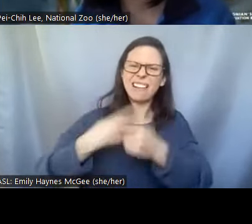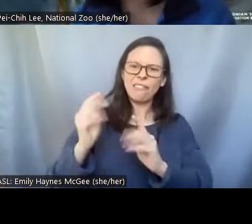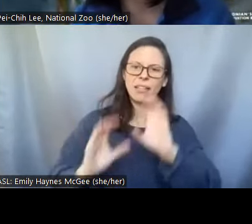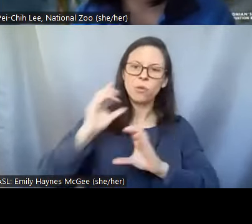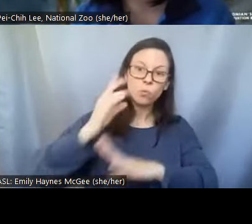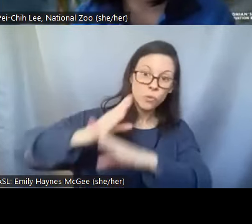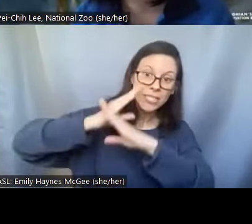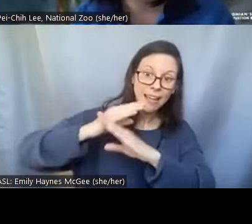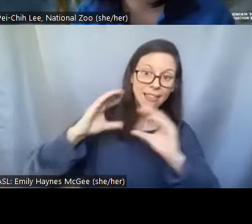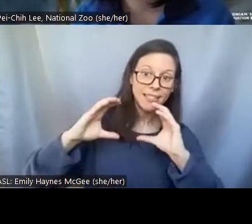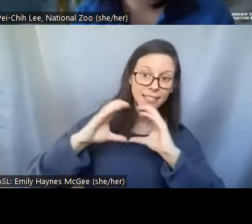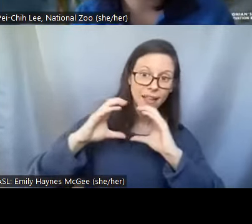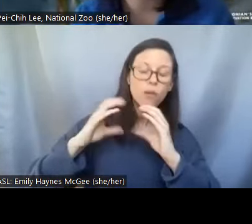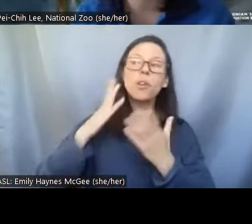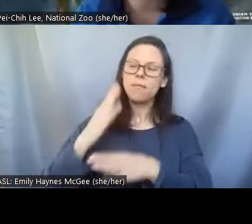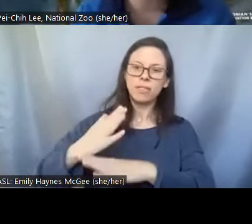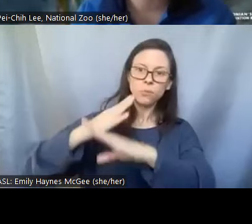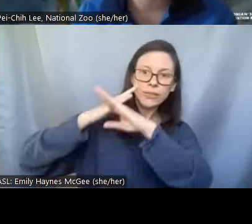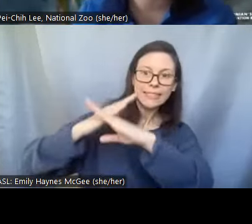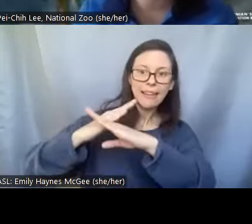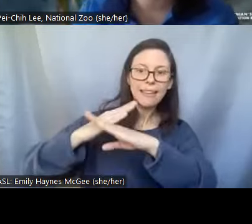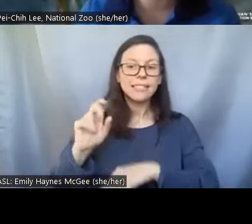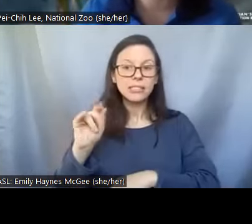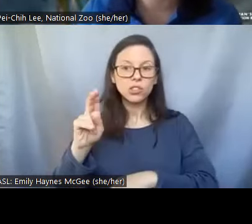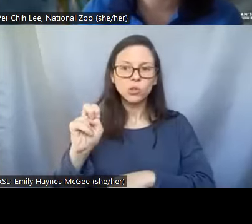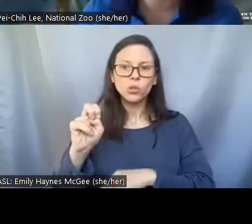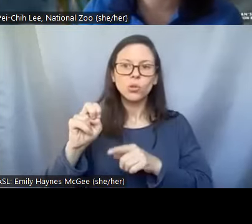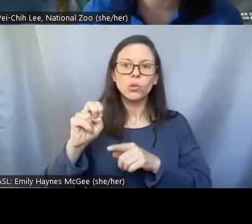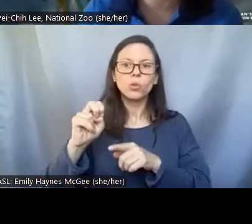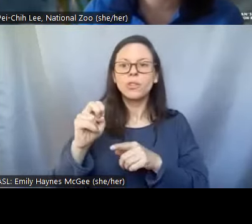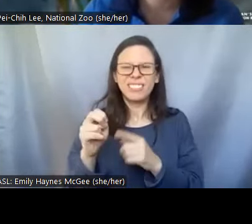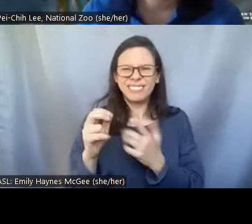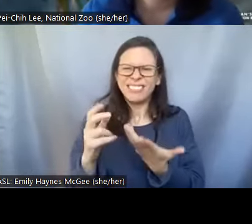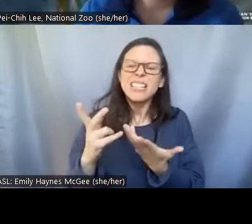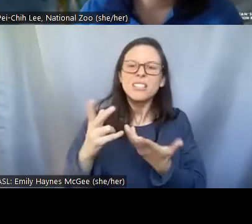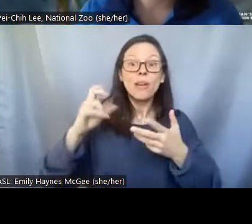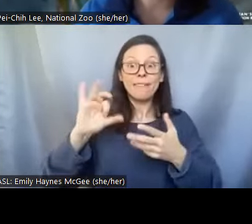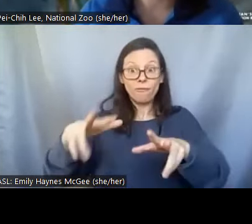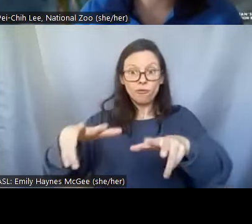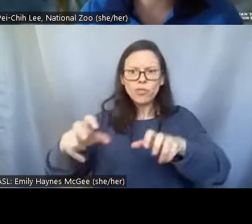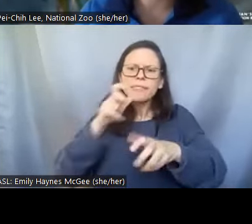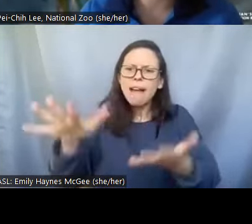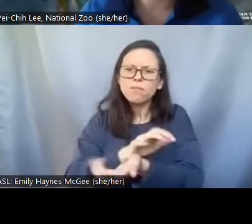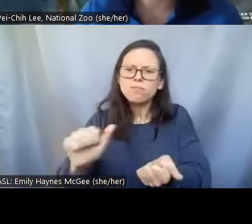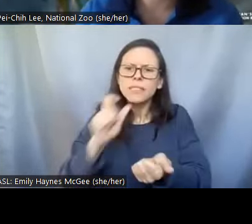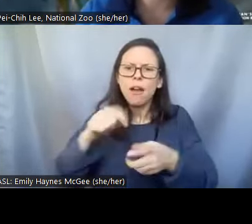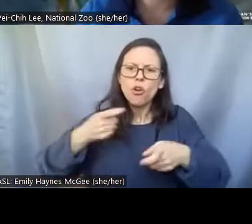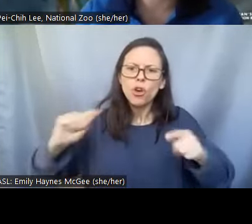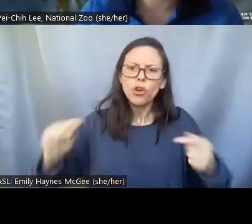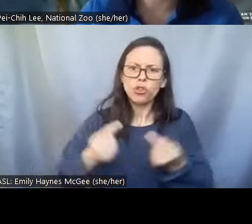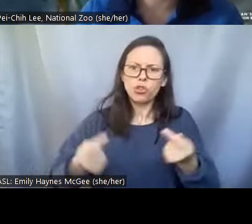and tissues from any damage that may be caused by freezing them. So in this way they can stay safe